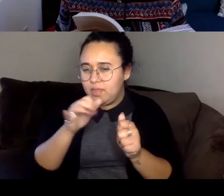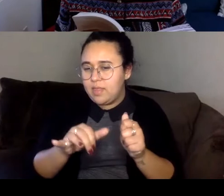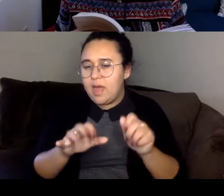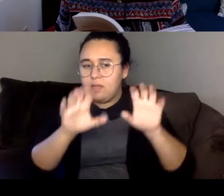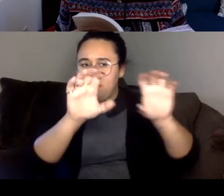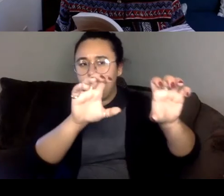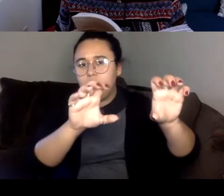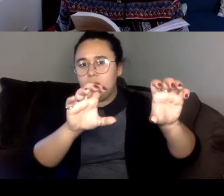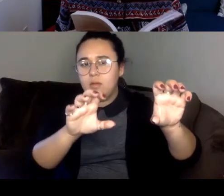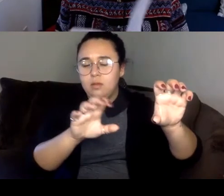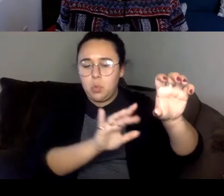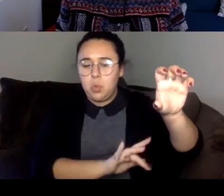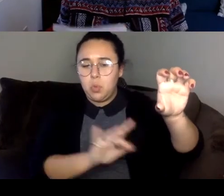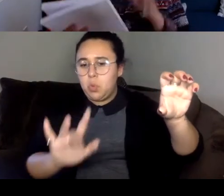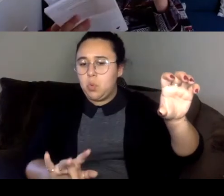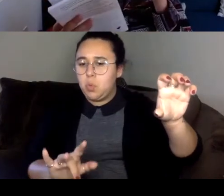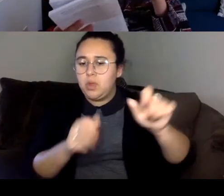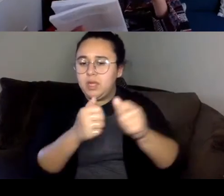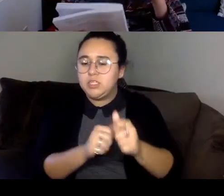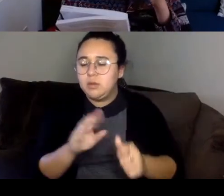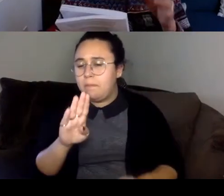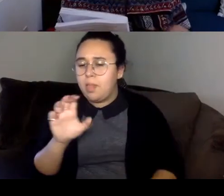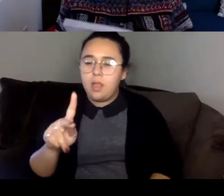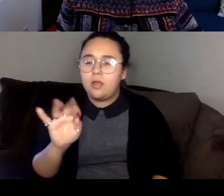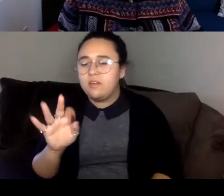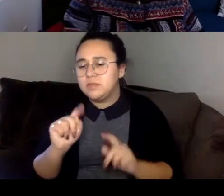each kind of block of text, and again about structure.